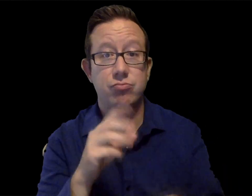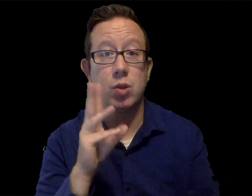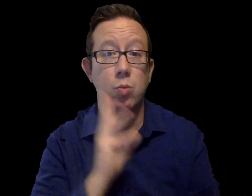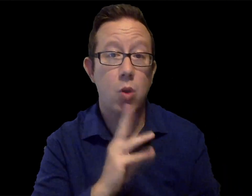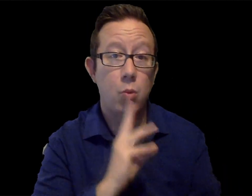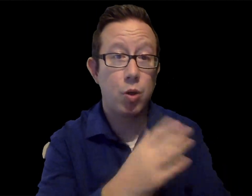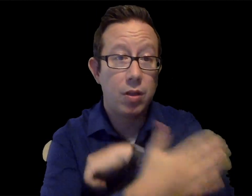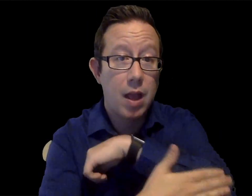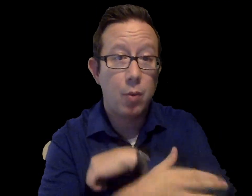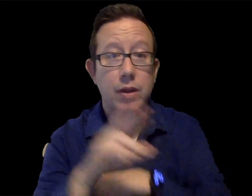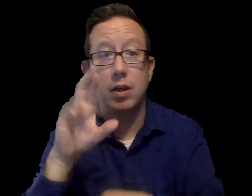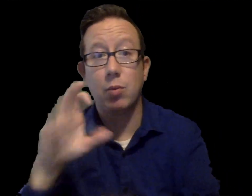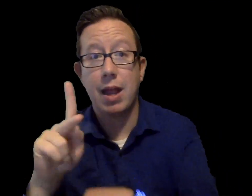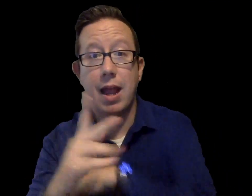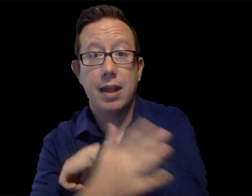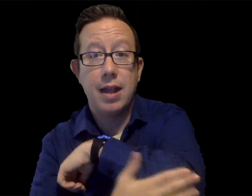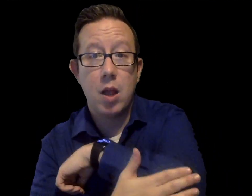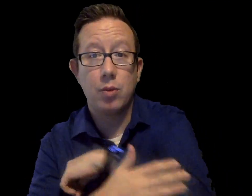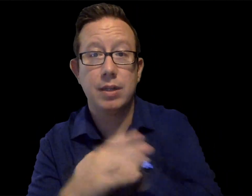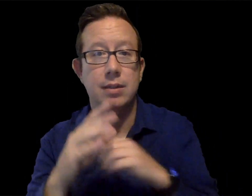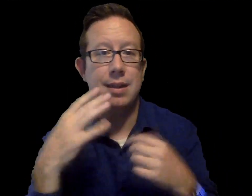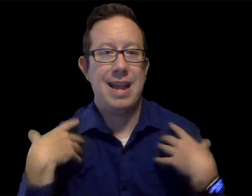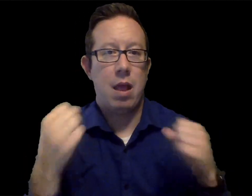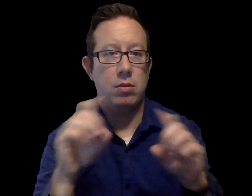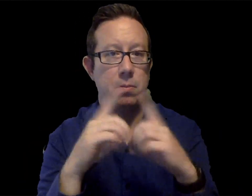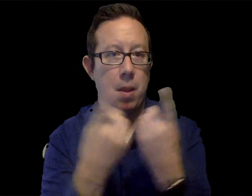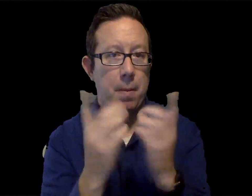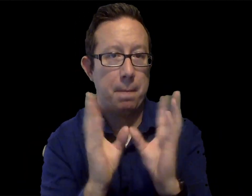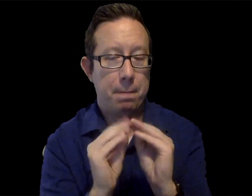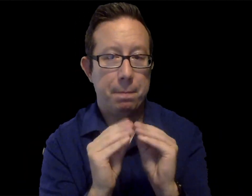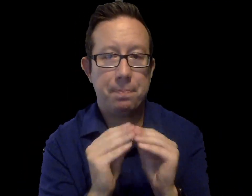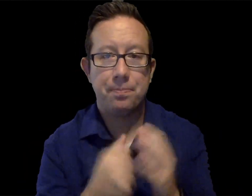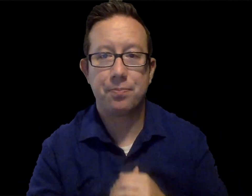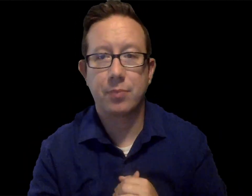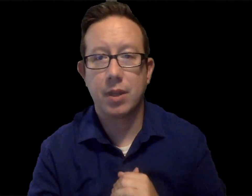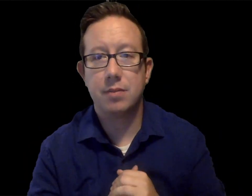Staff have been attending Walworth and Rock County’s health department meetings,